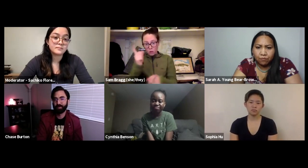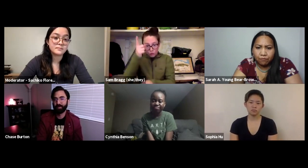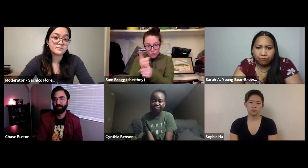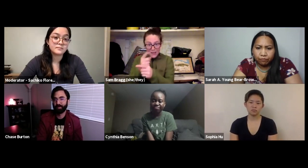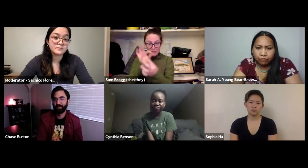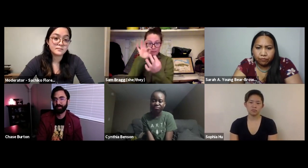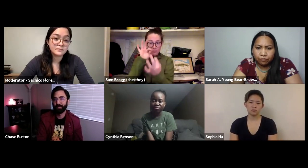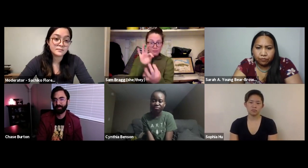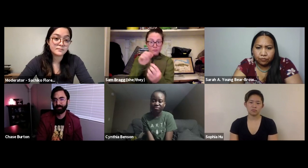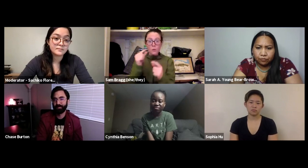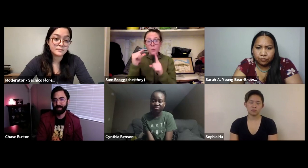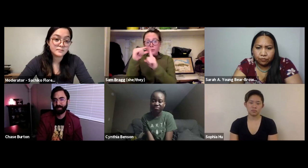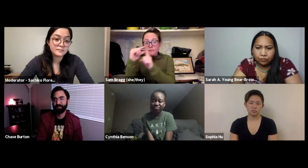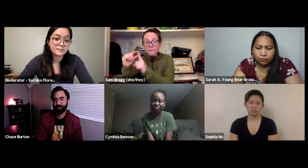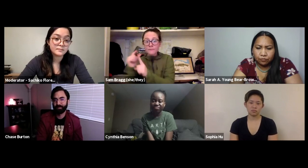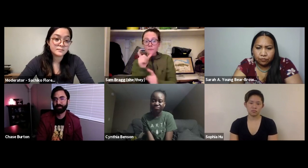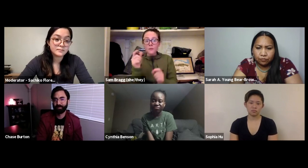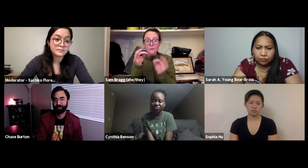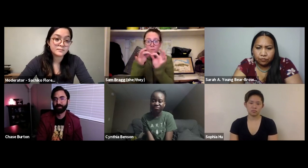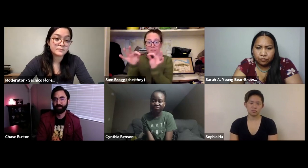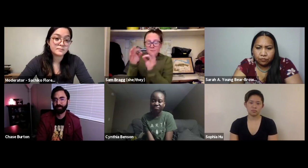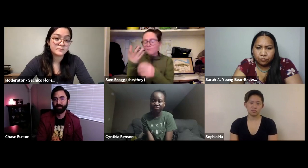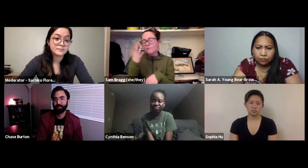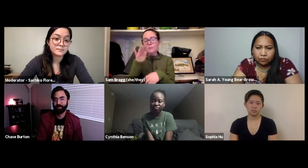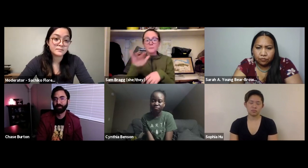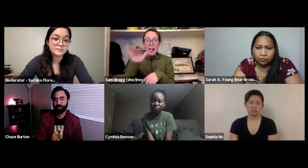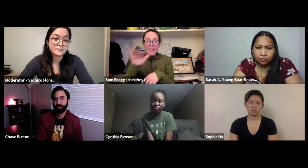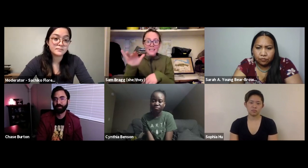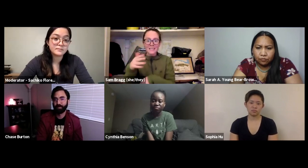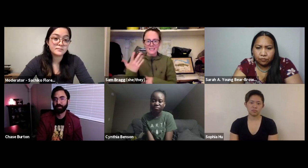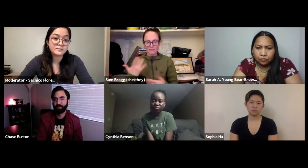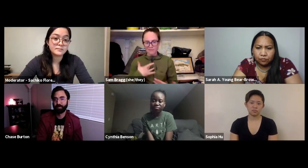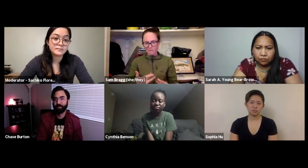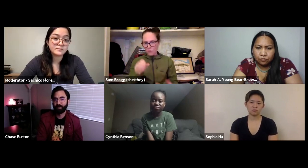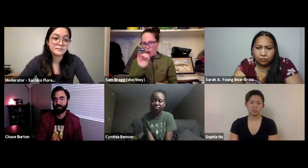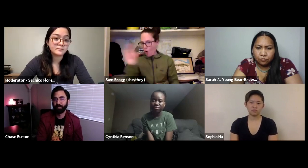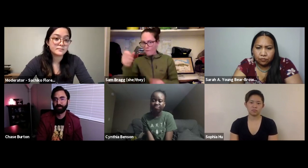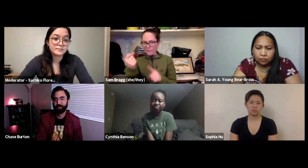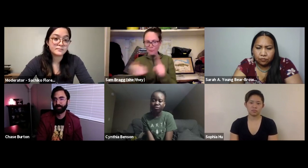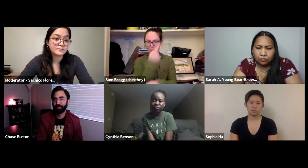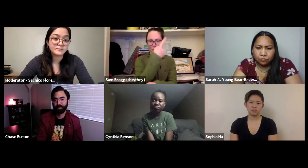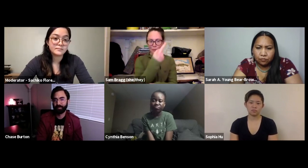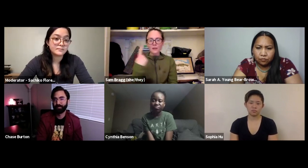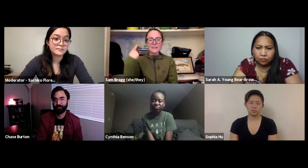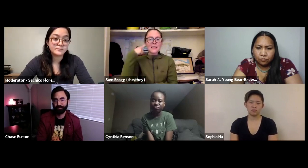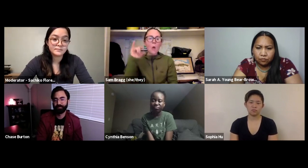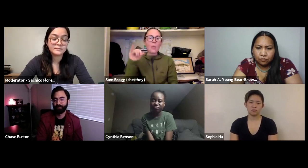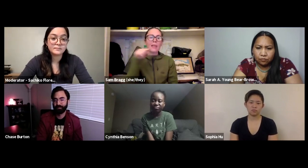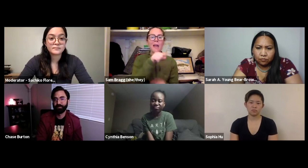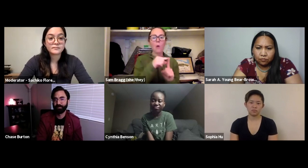accessible to what everyone is saying? Are the grammars and spellings correct in these